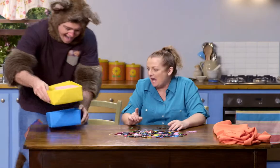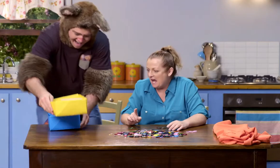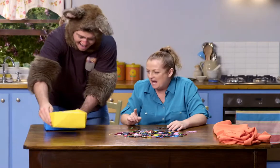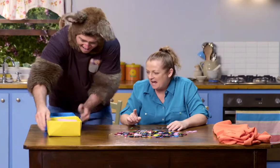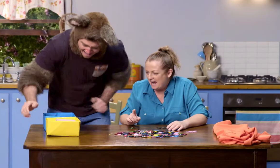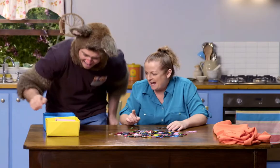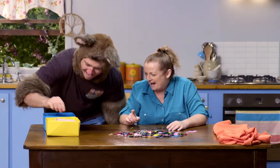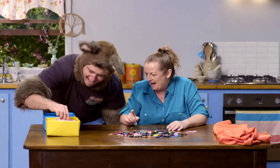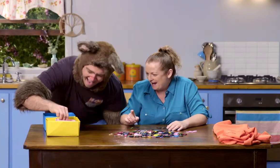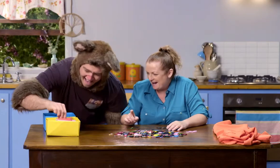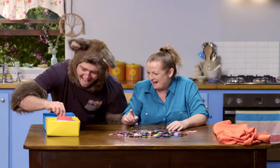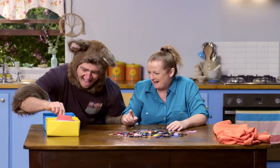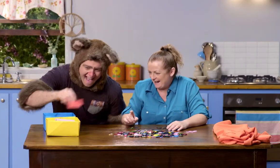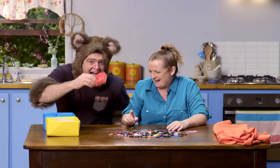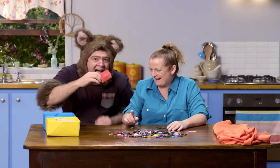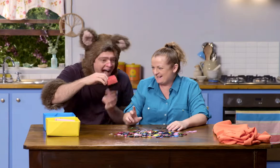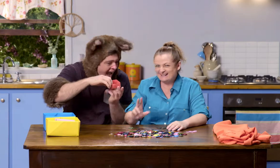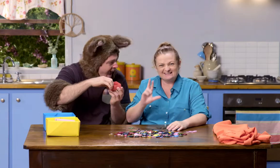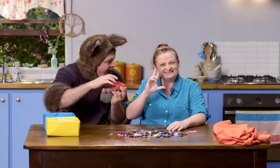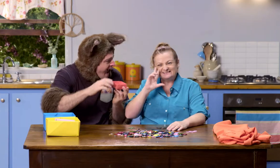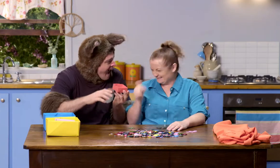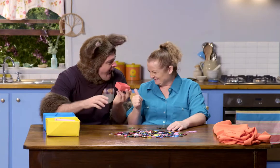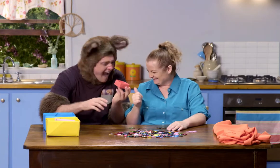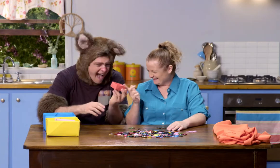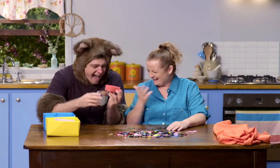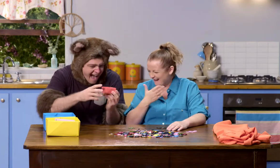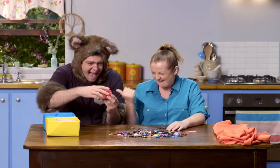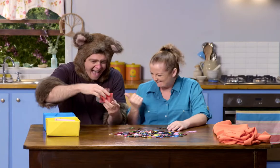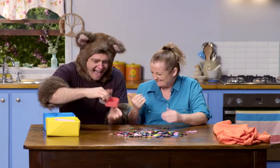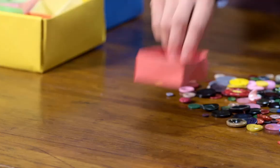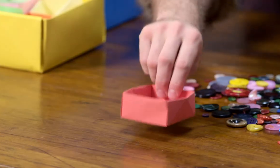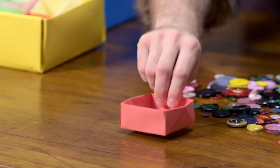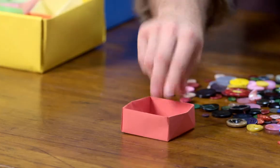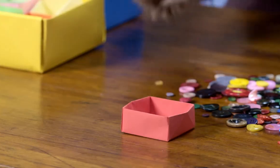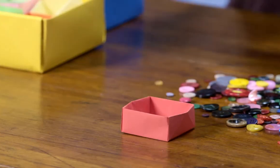Ha-ha. Look! That looks great. Oh, it's lovely.